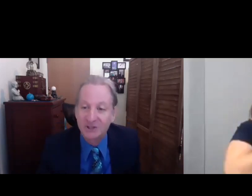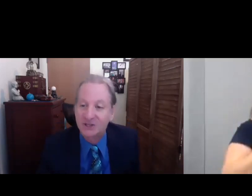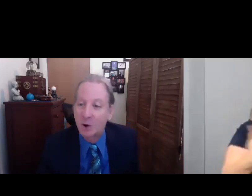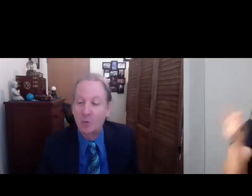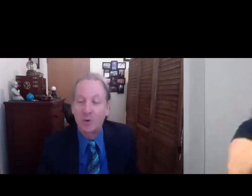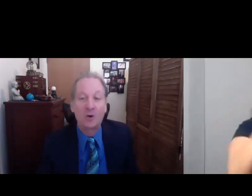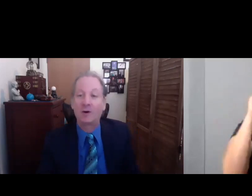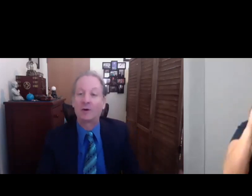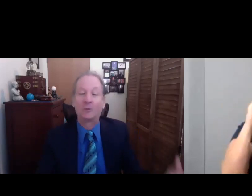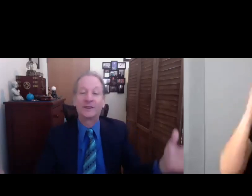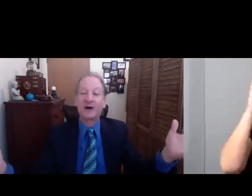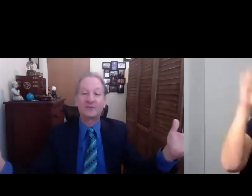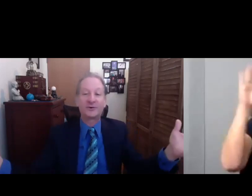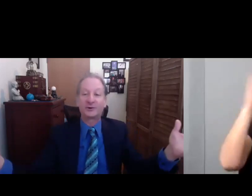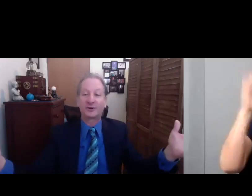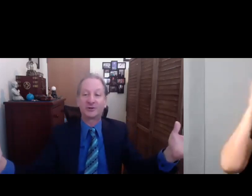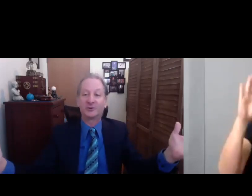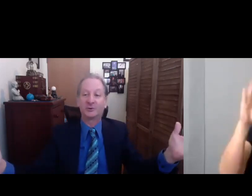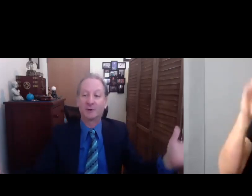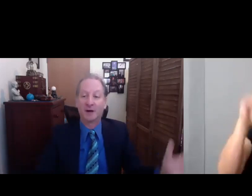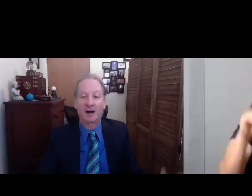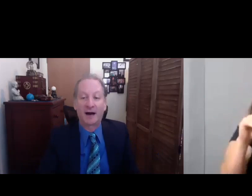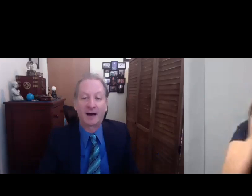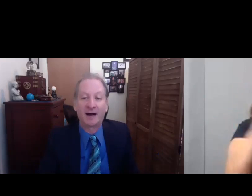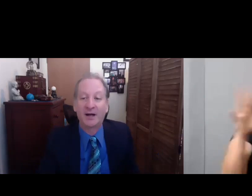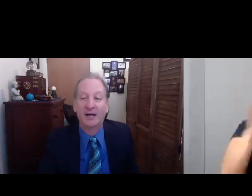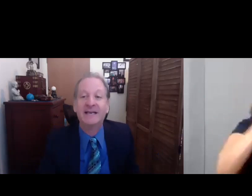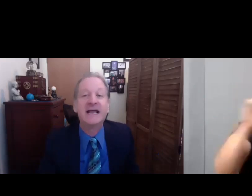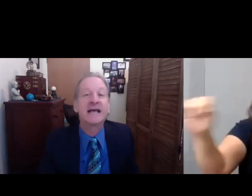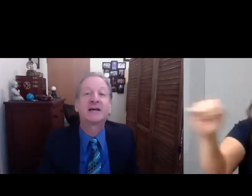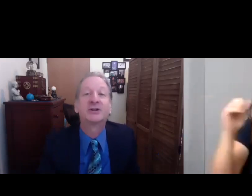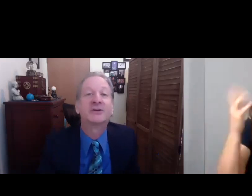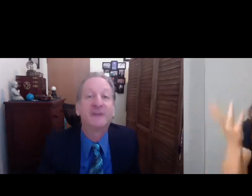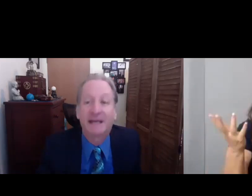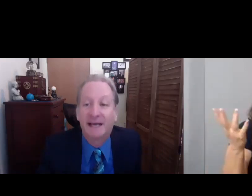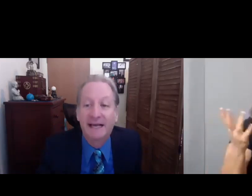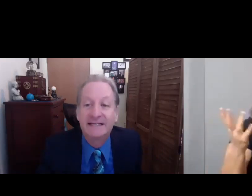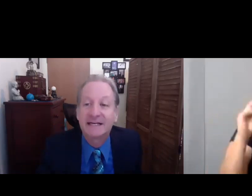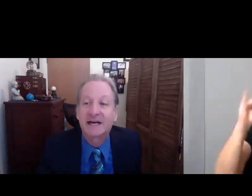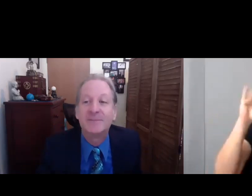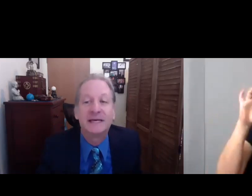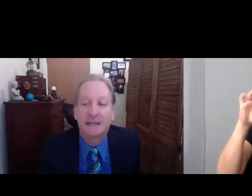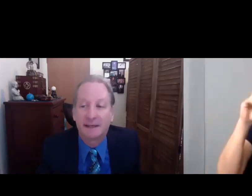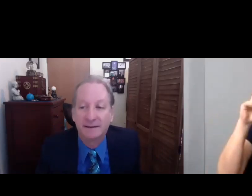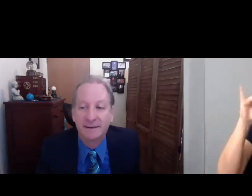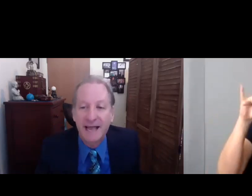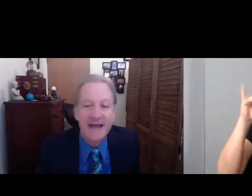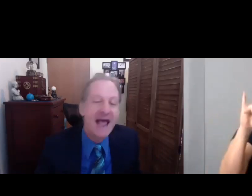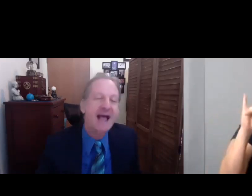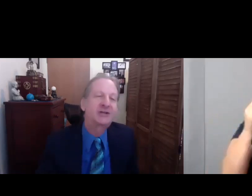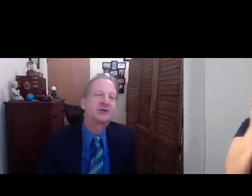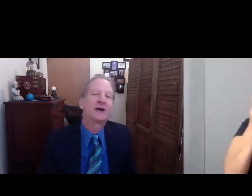so without further ado uh Nic Novicki is a comedian an actor,